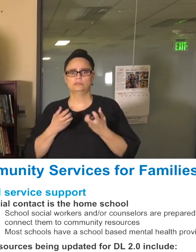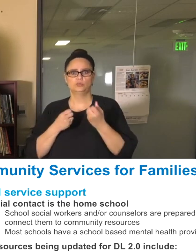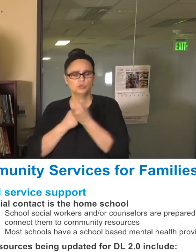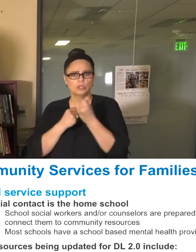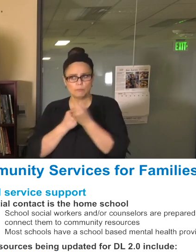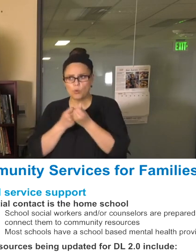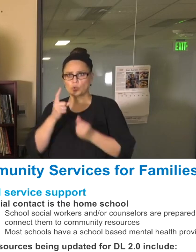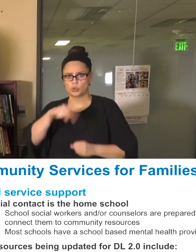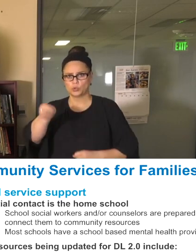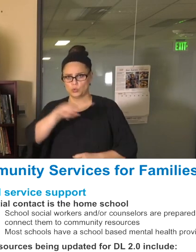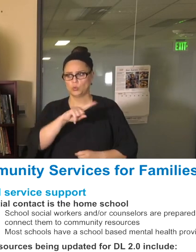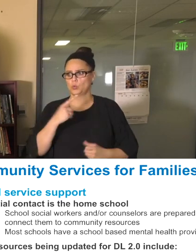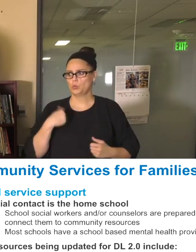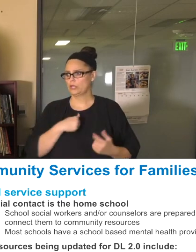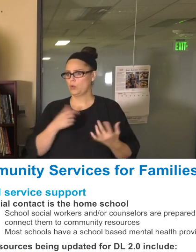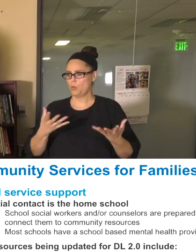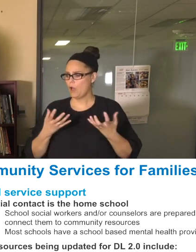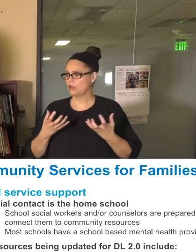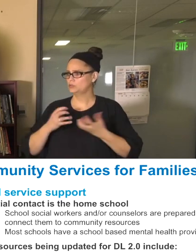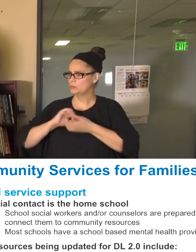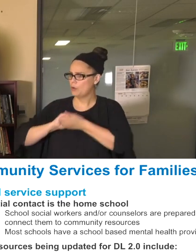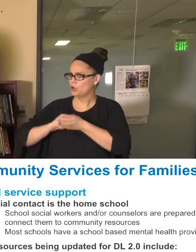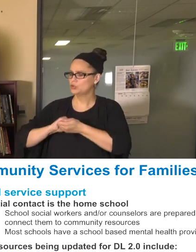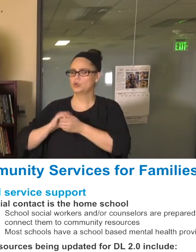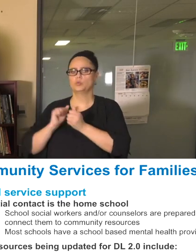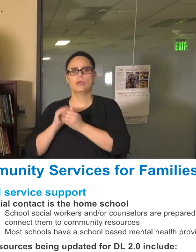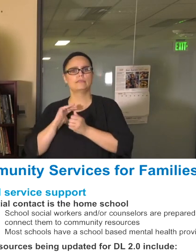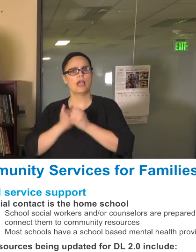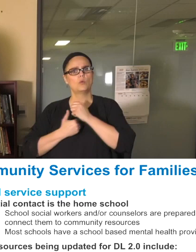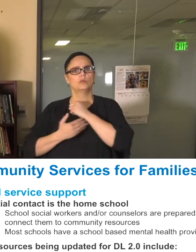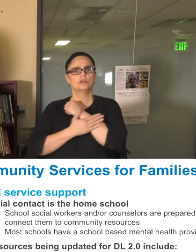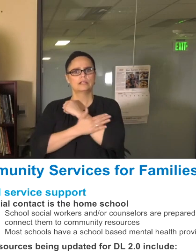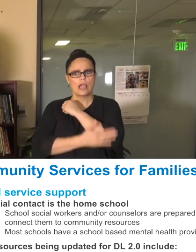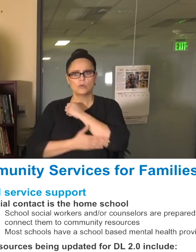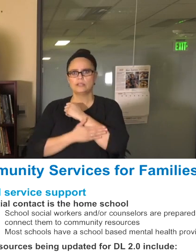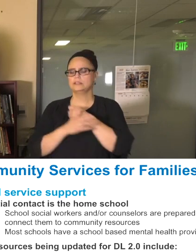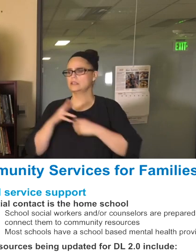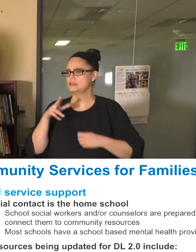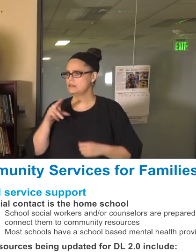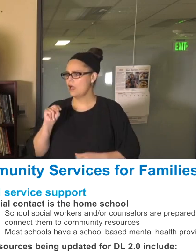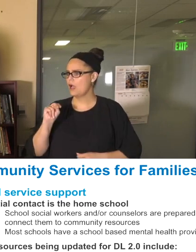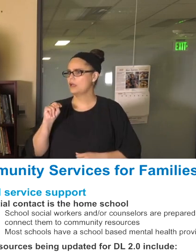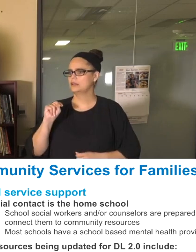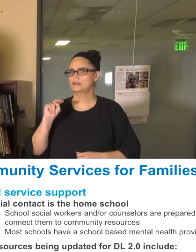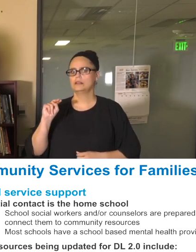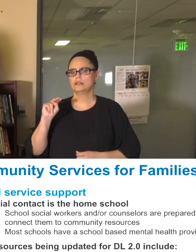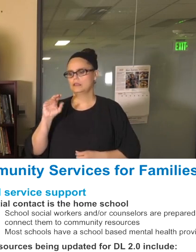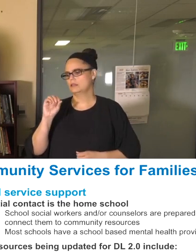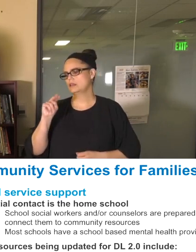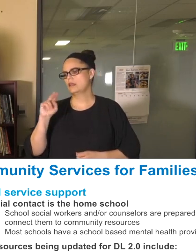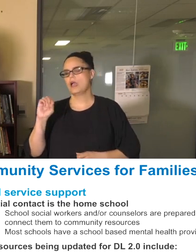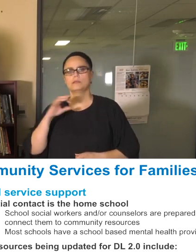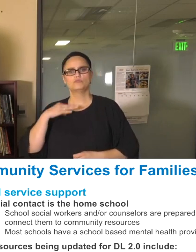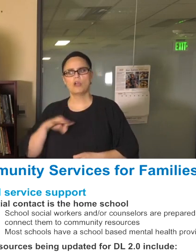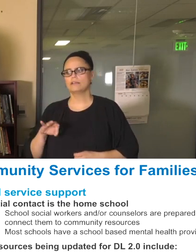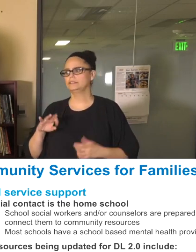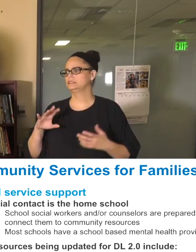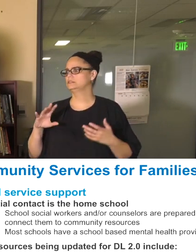Ramsey County, our many nonprofit leaders and organizations who have continued to be there for Saint Paul Public Schools and,